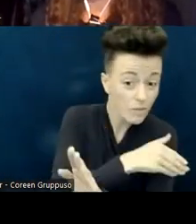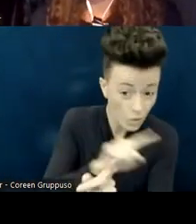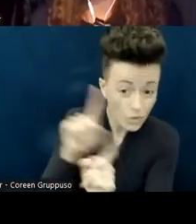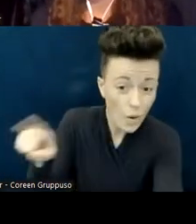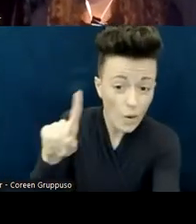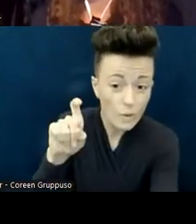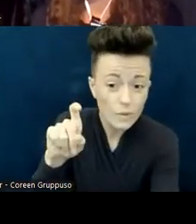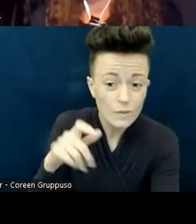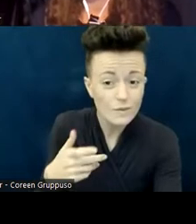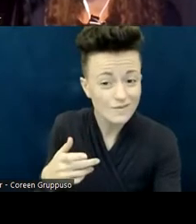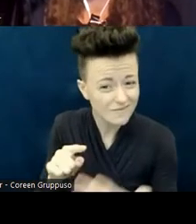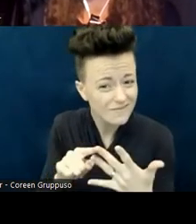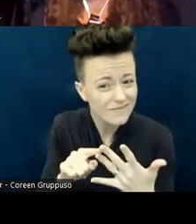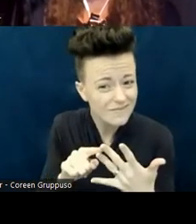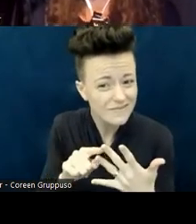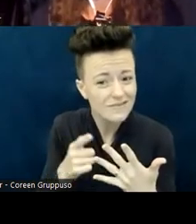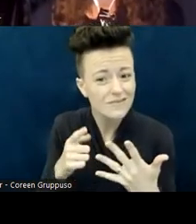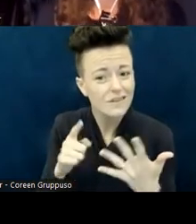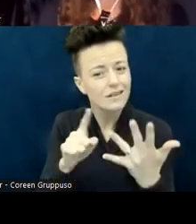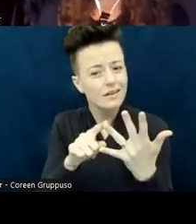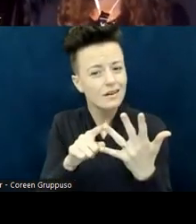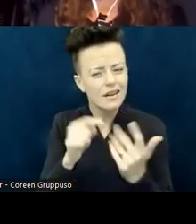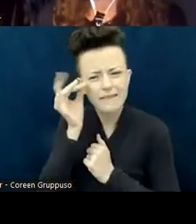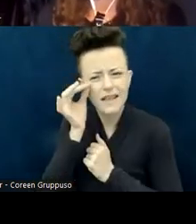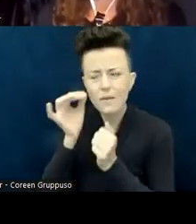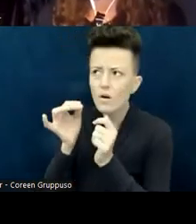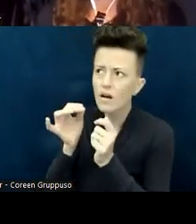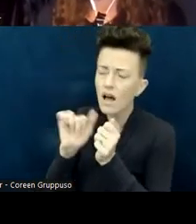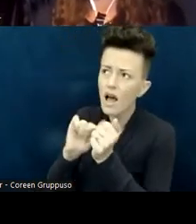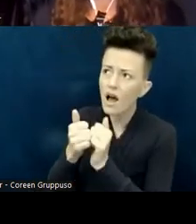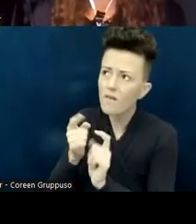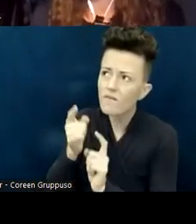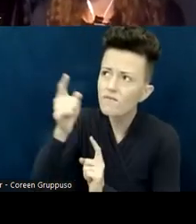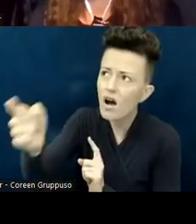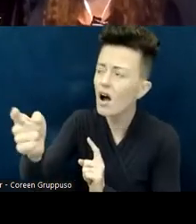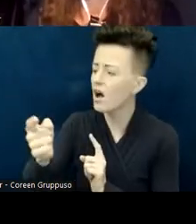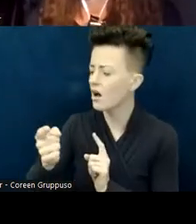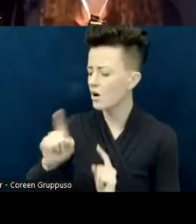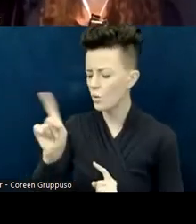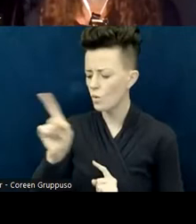how long it's going to take you or where you might sit? As a fourth thing...